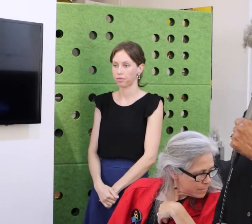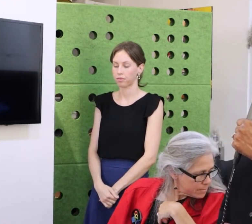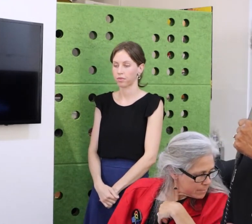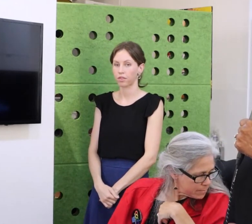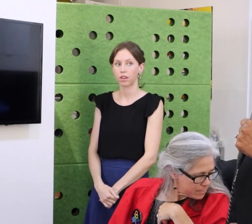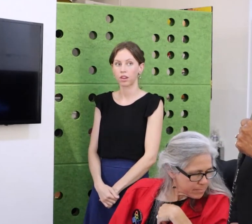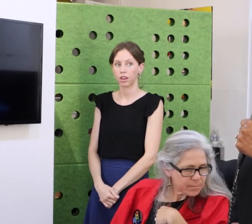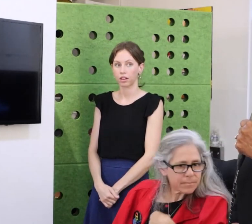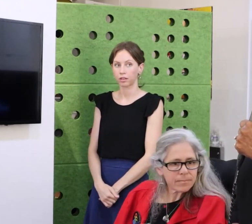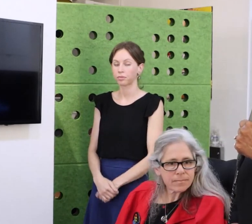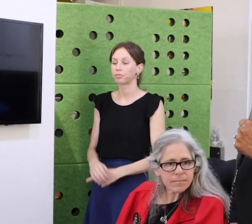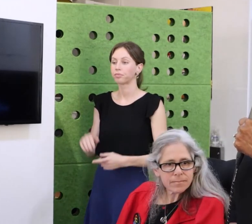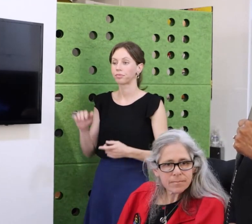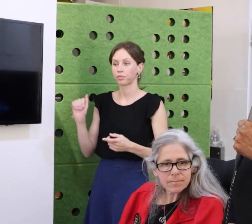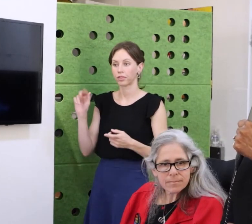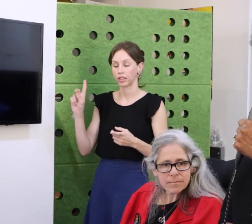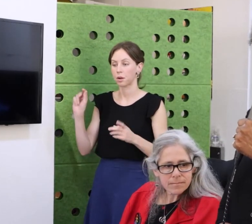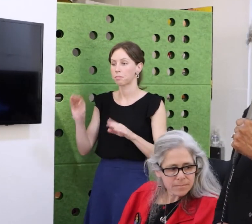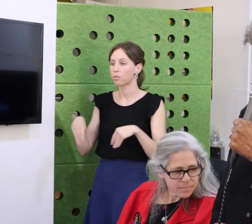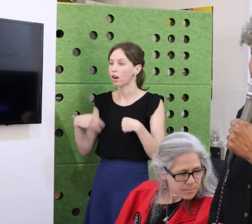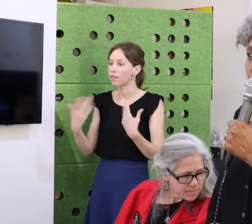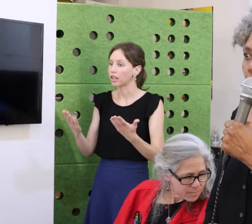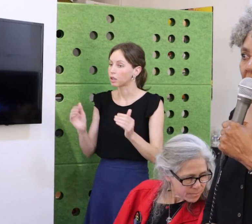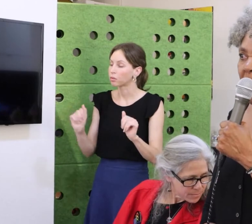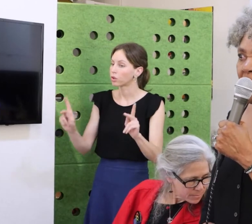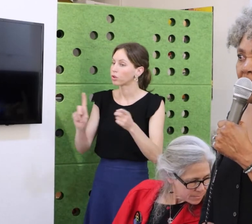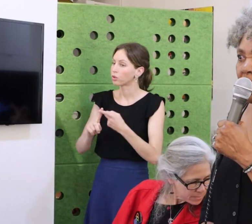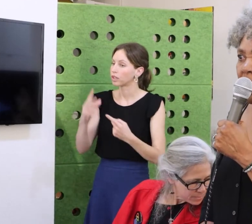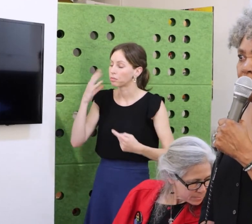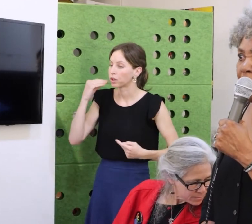Very important to our community.